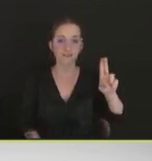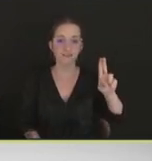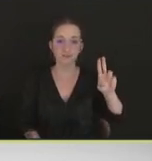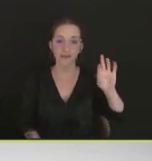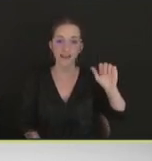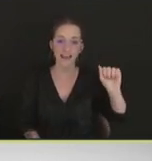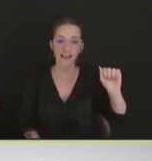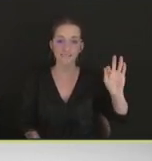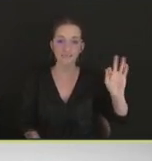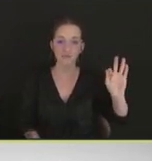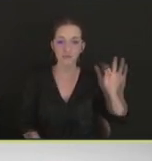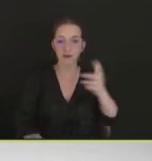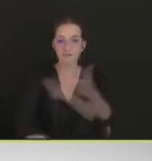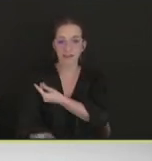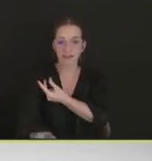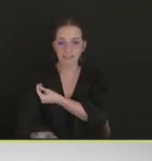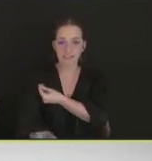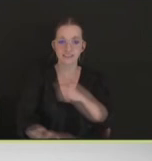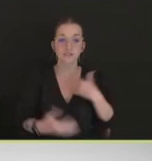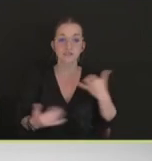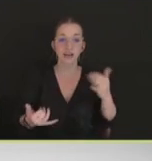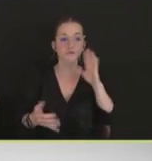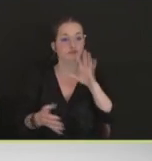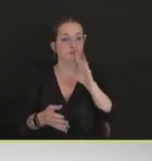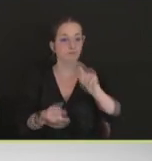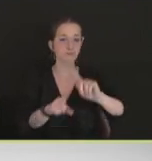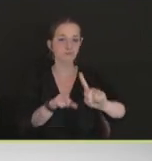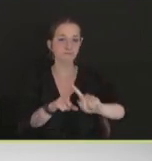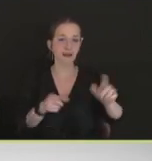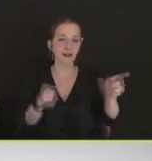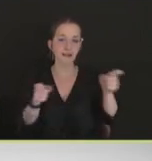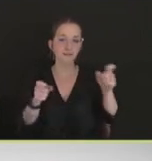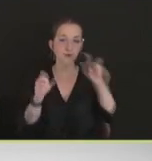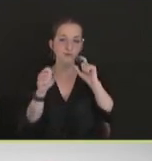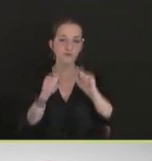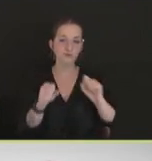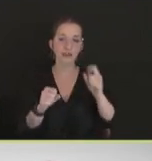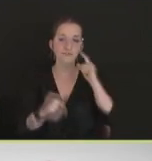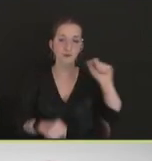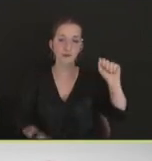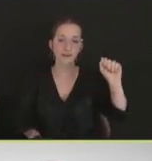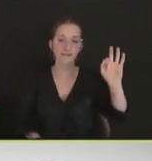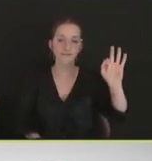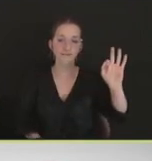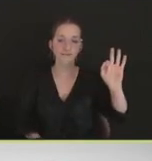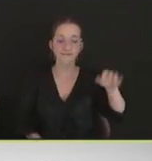strategies that we use for avian influenza. And these might be different than what are used for